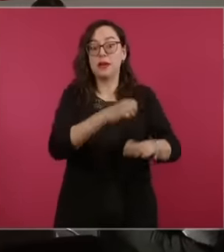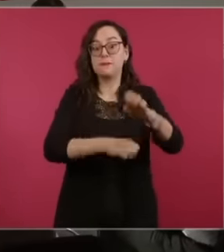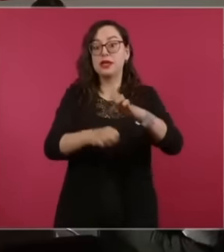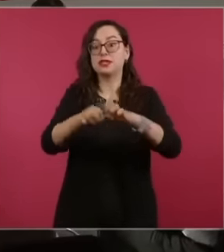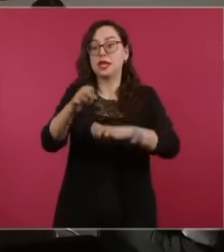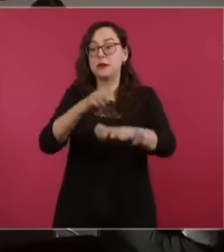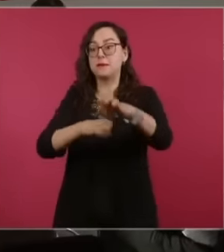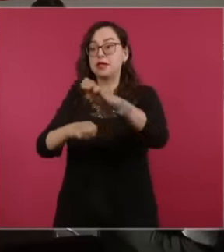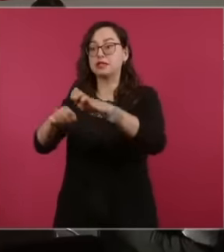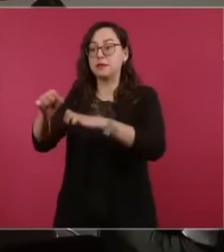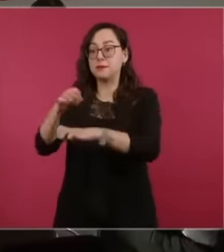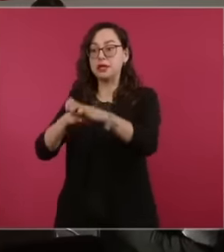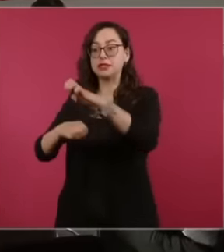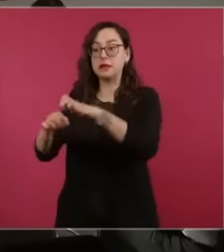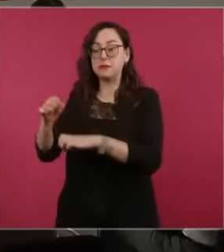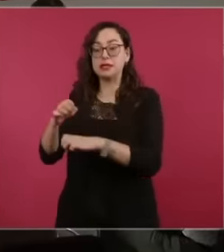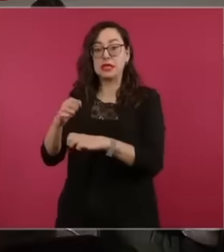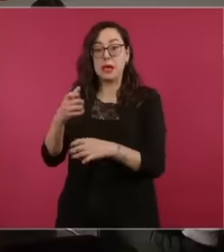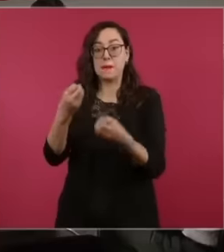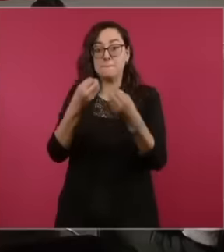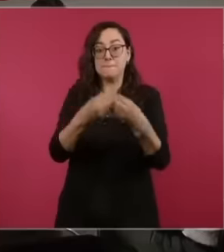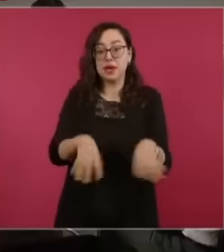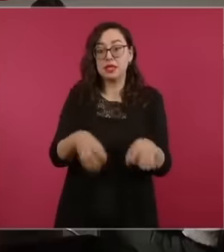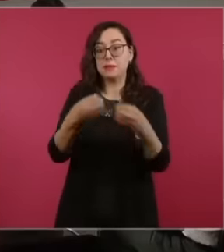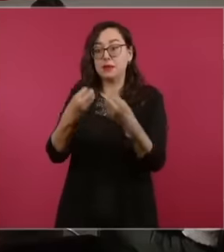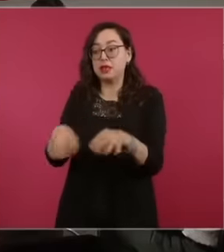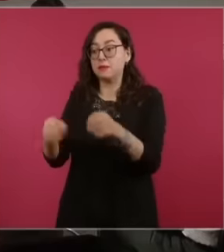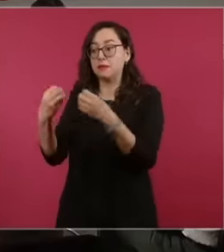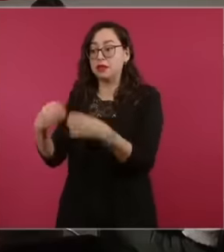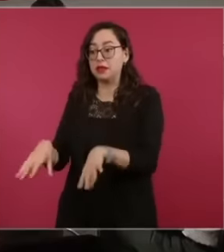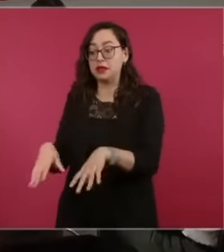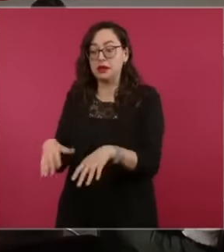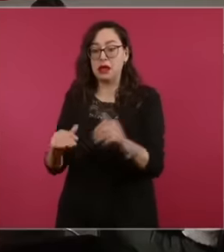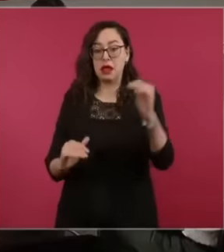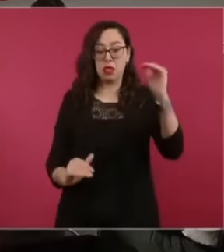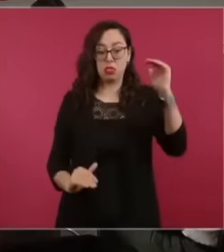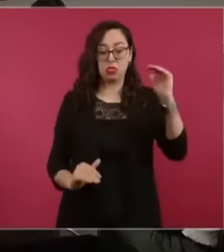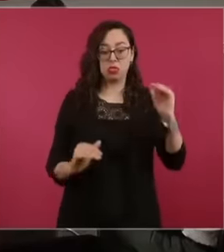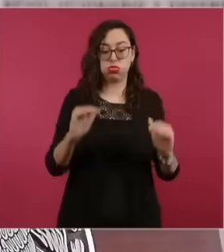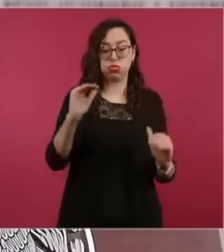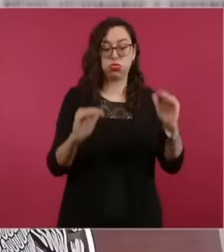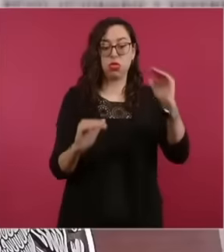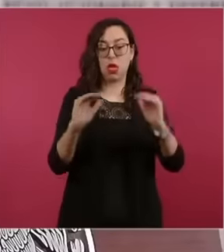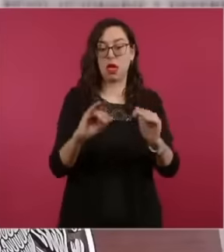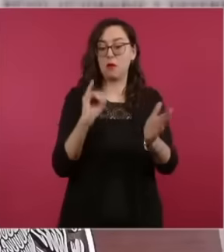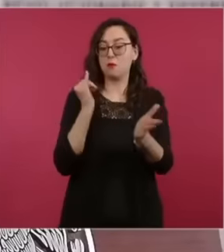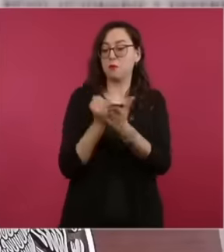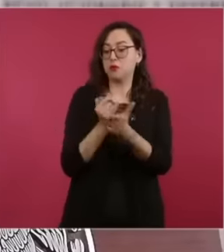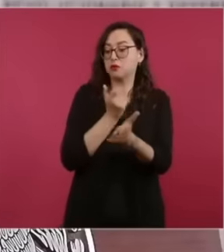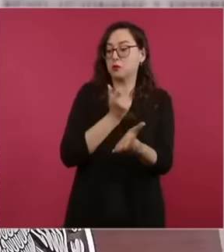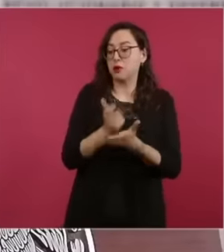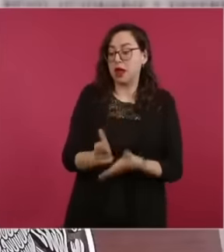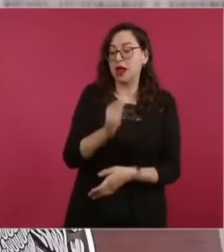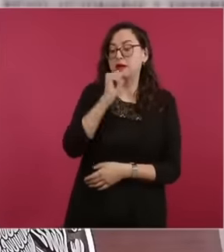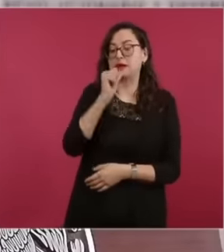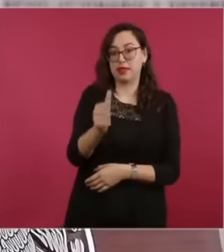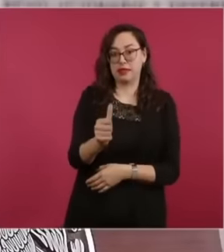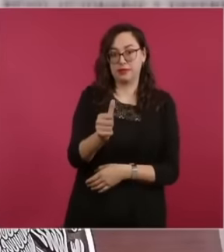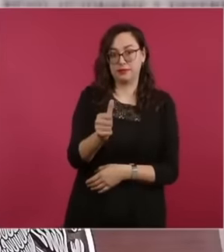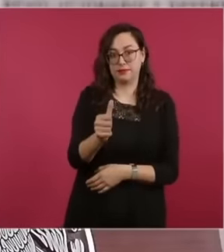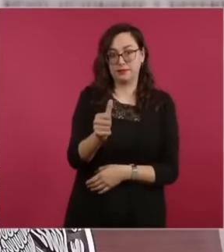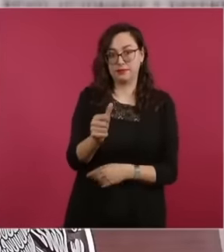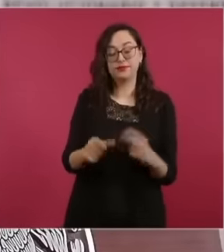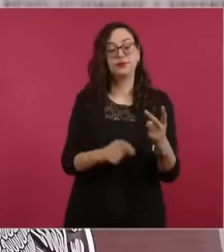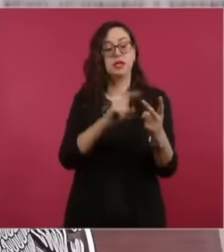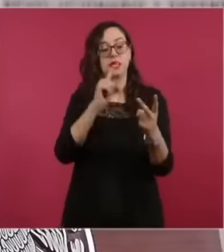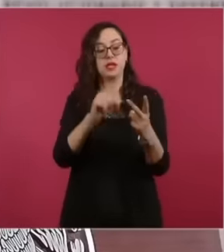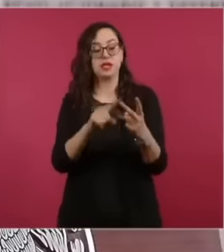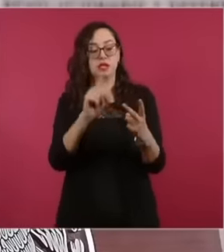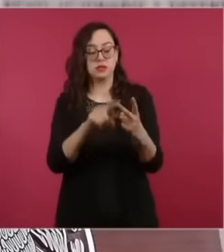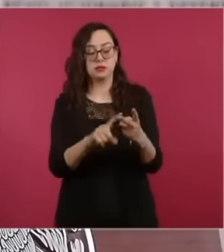defer or postpone the payment of income tax, for example, and we can see it there on the sheet,